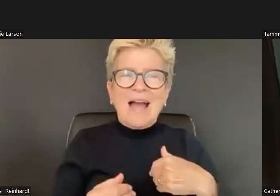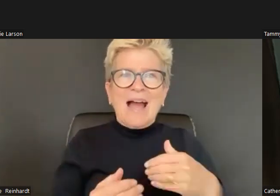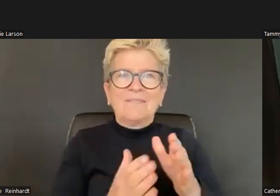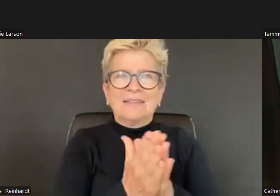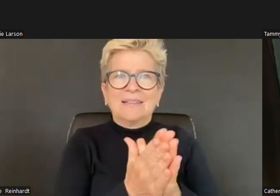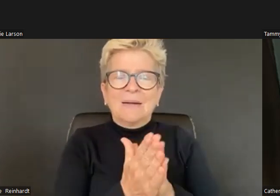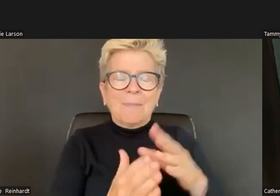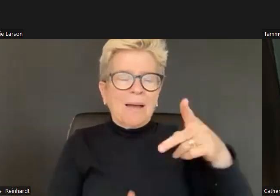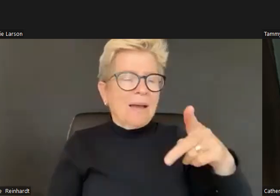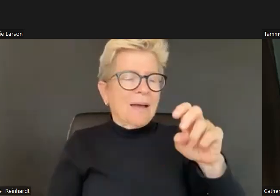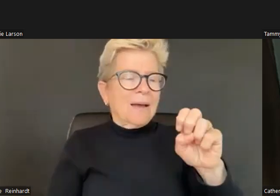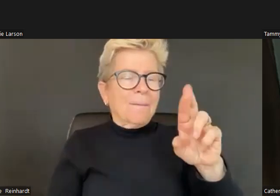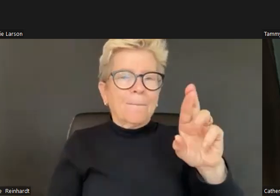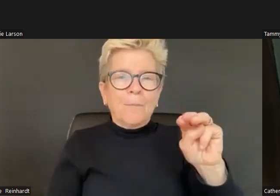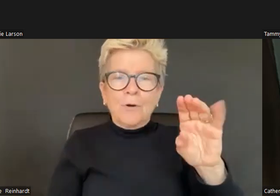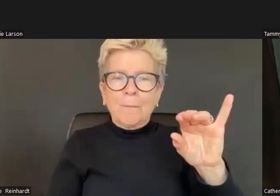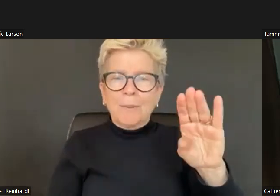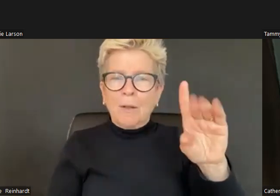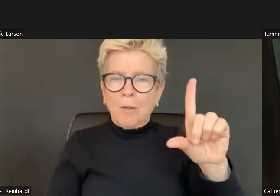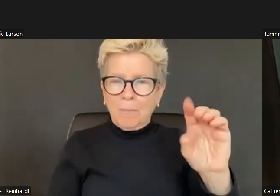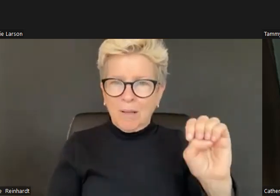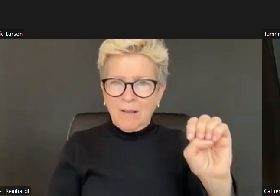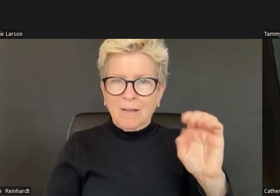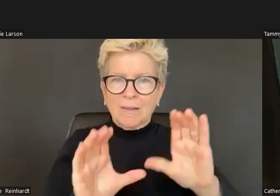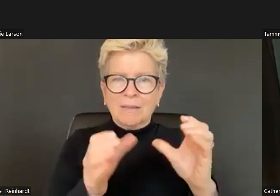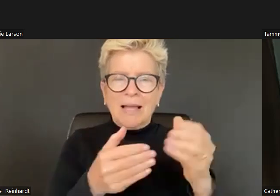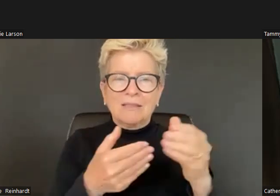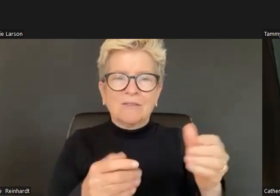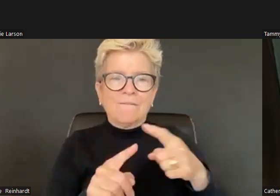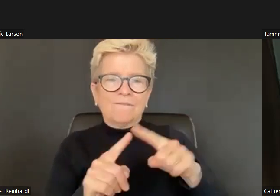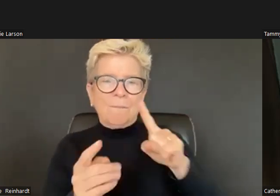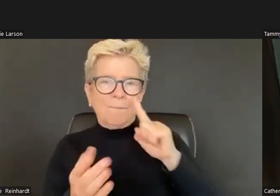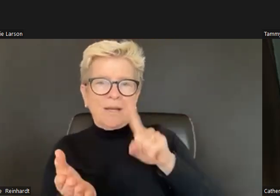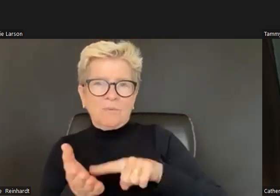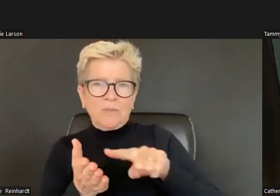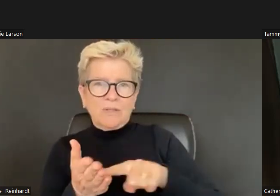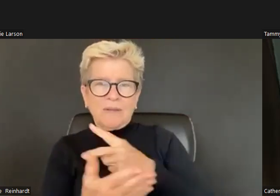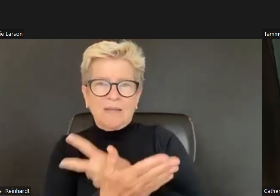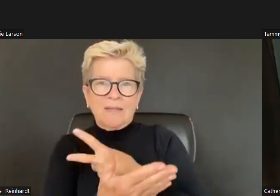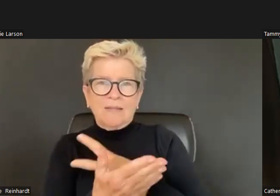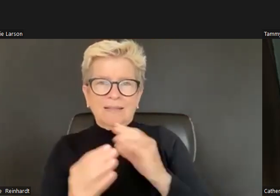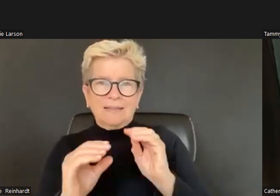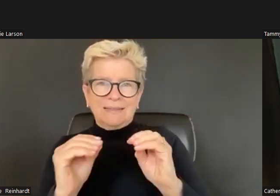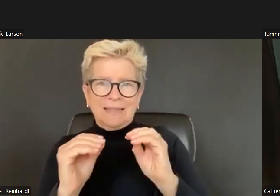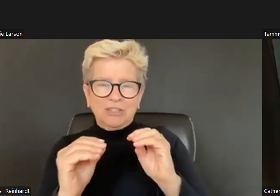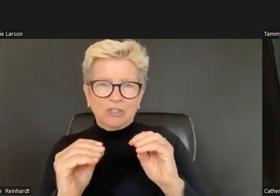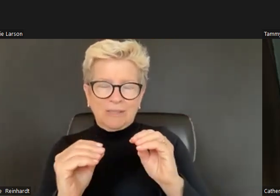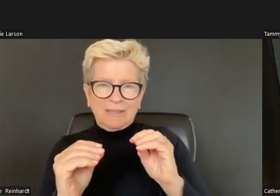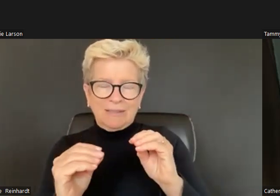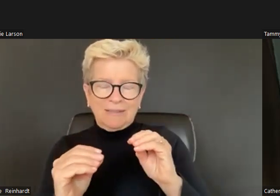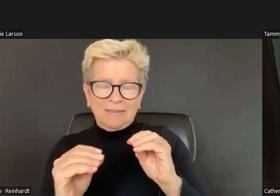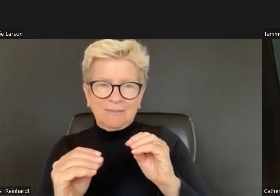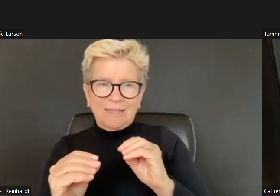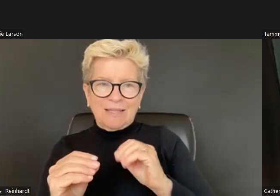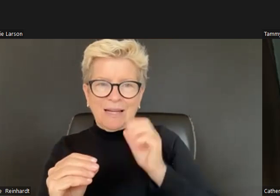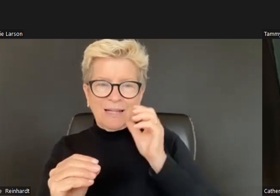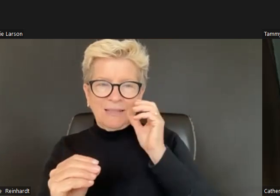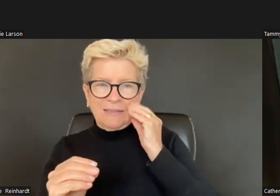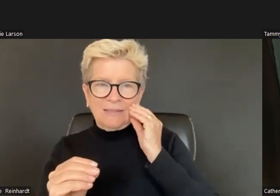Thank you. Yeah, I am.